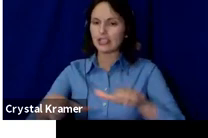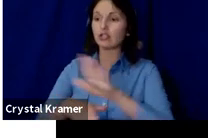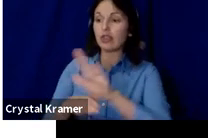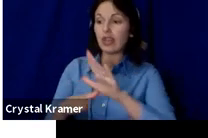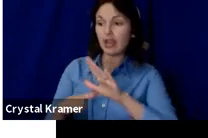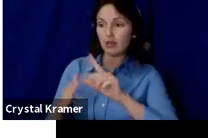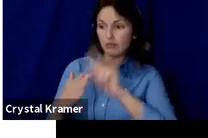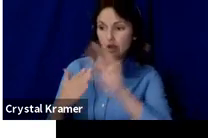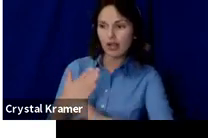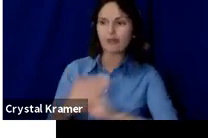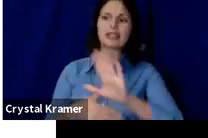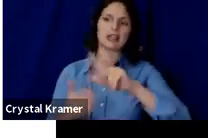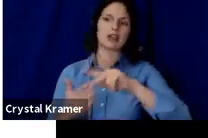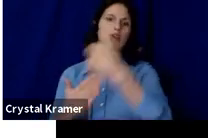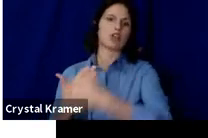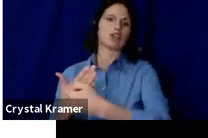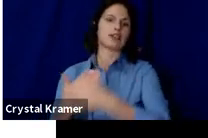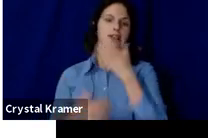I am a theater producer and director.